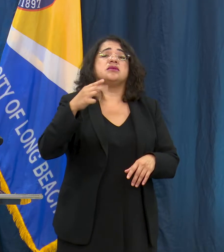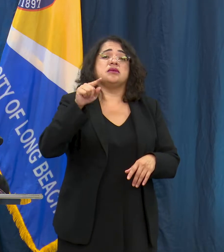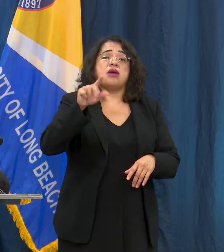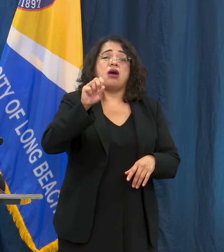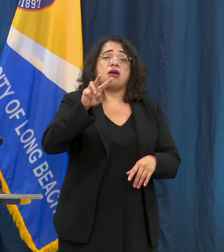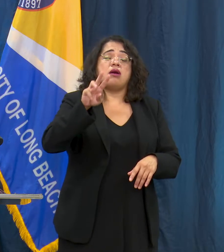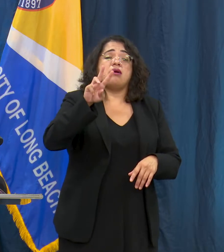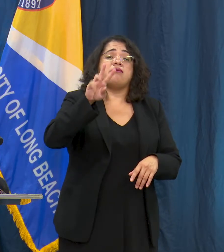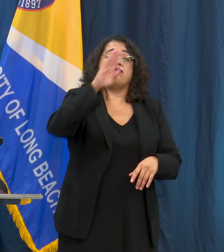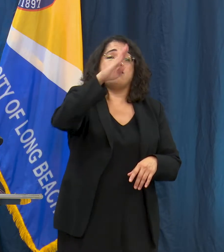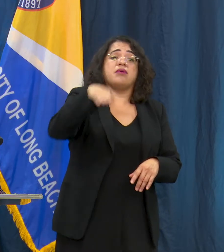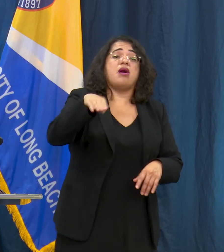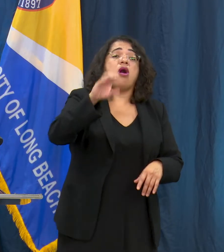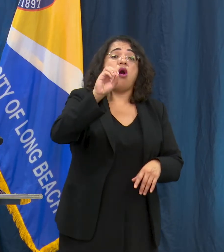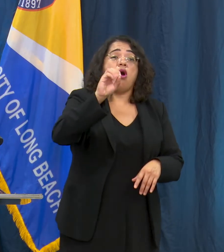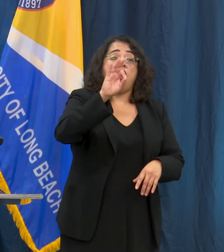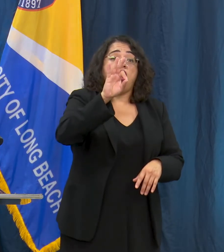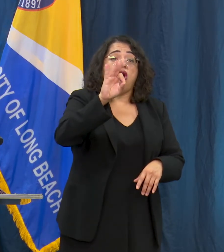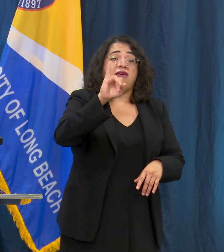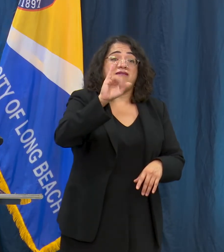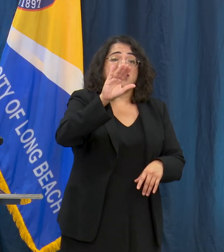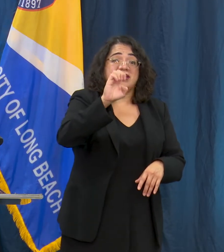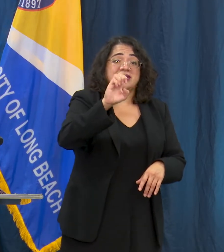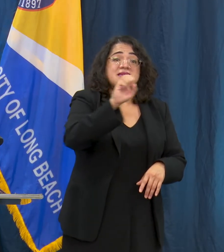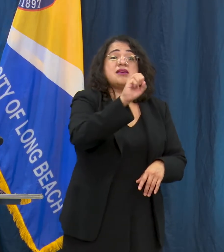I'll turn it back to the Mayor, thank you.